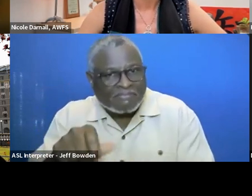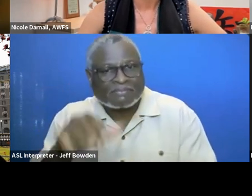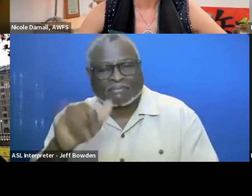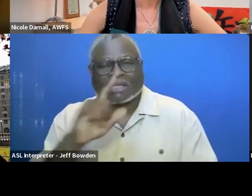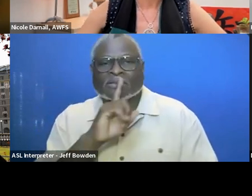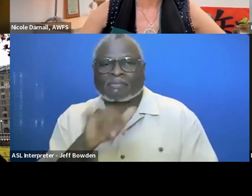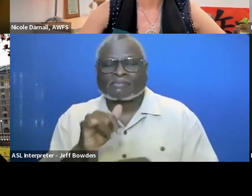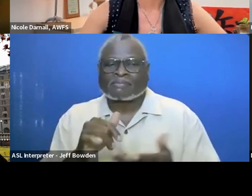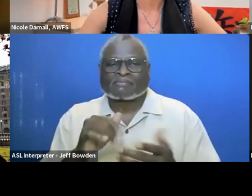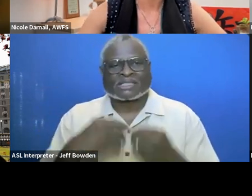Like that gave it a big boost.